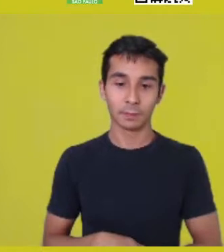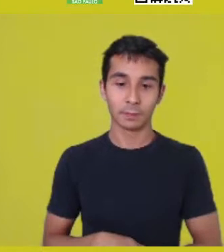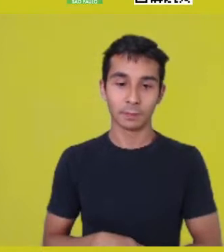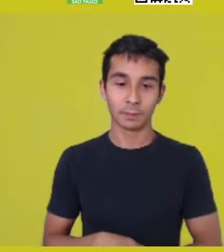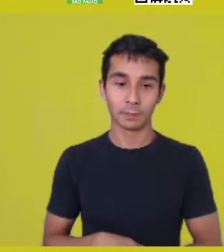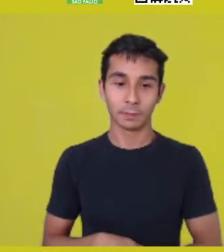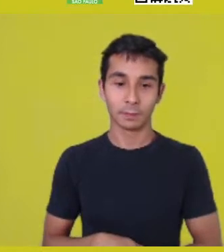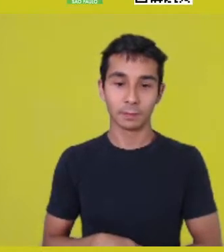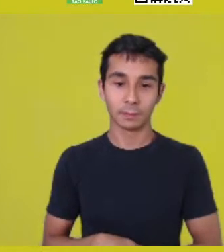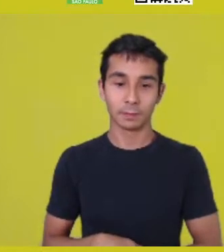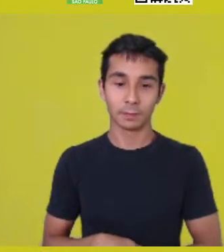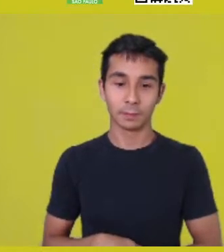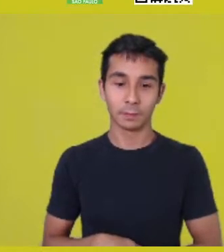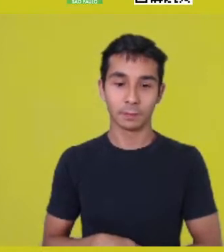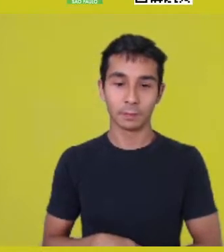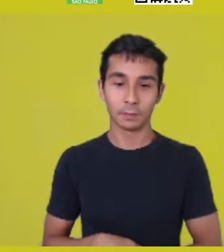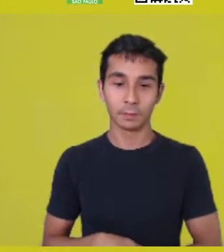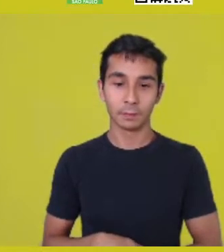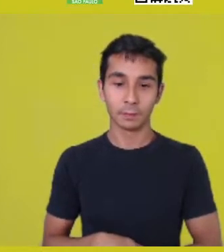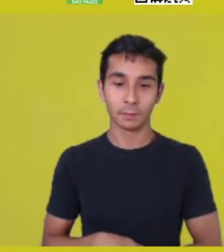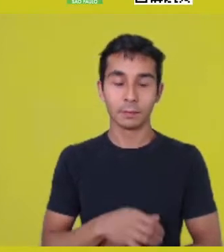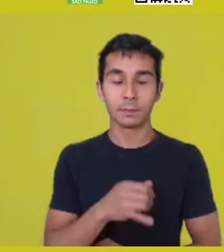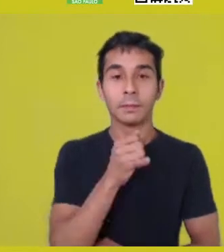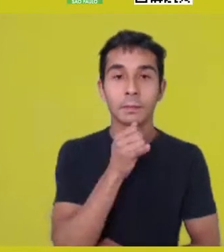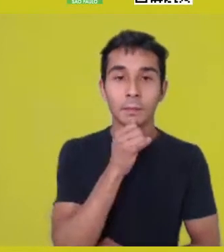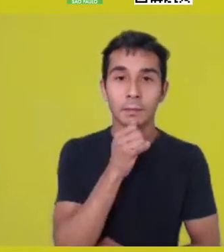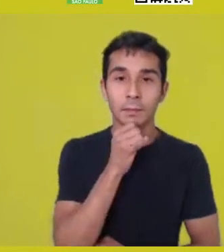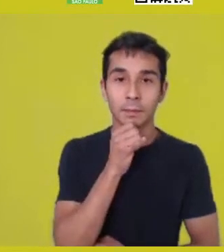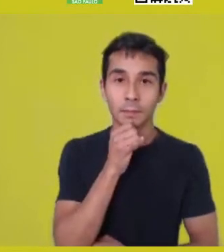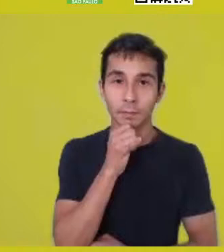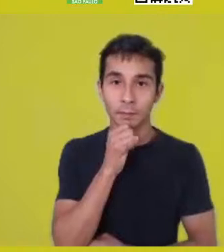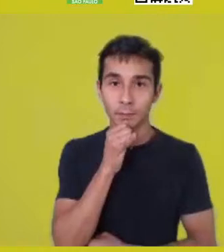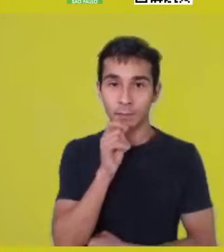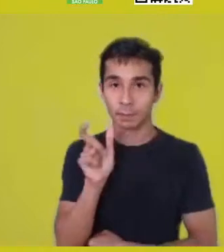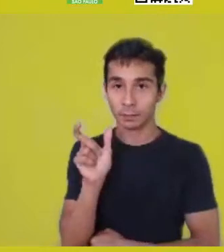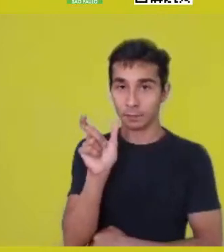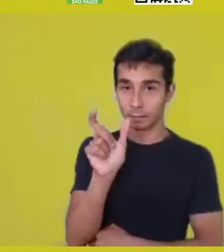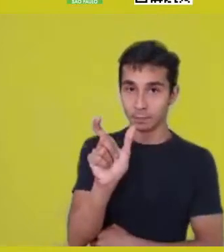But -ntu, which is in the origin of the word muntu,